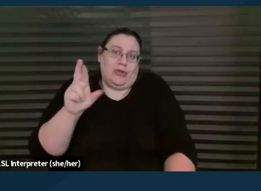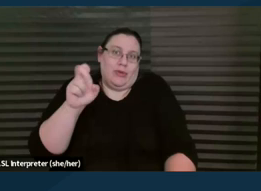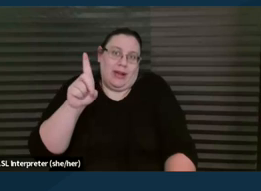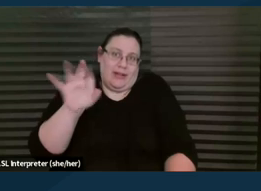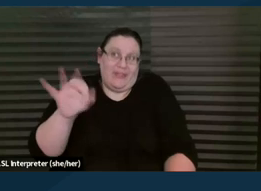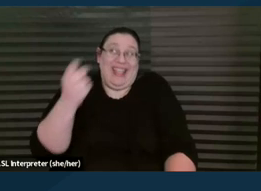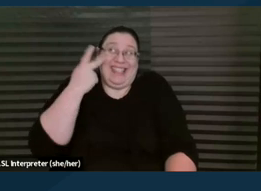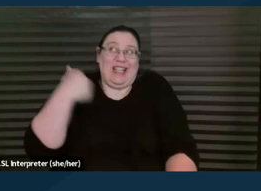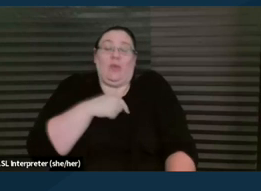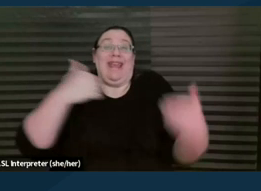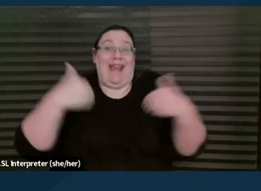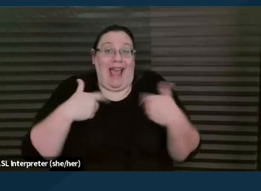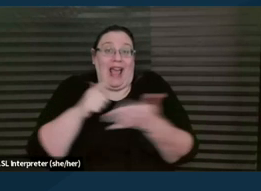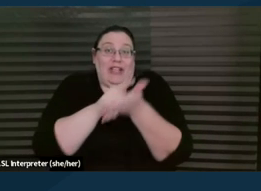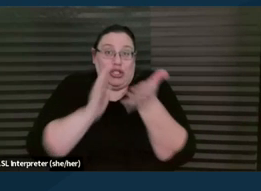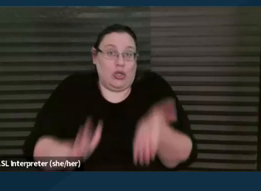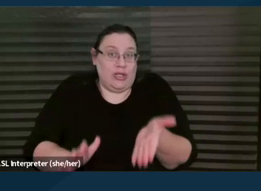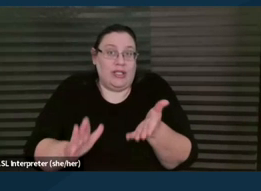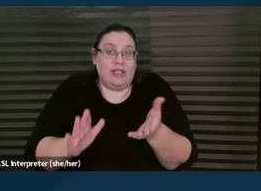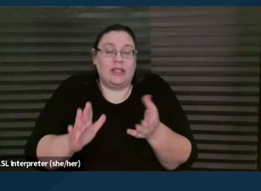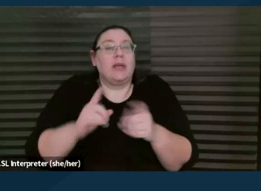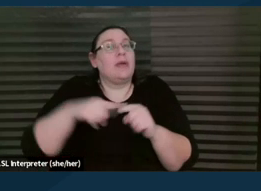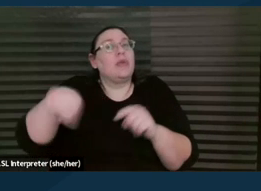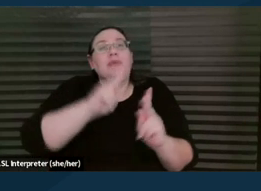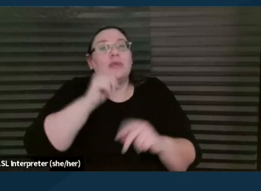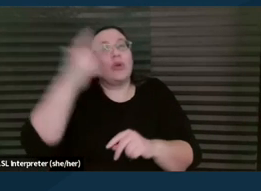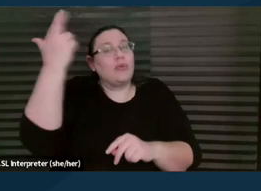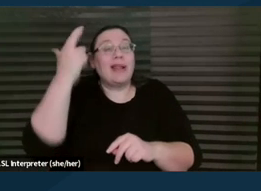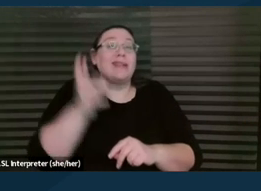but they don't understand that the parent center is different than the legal work that we're doing.